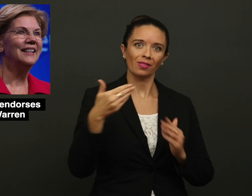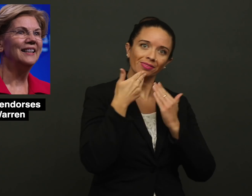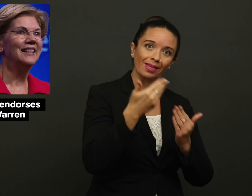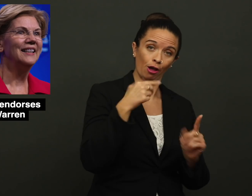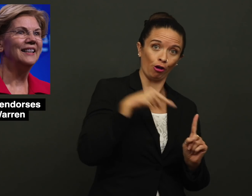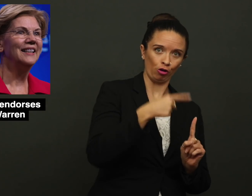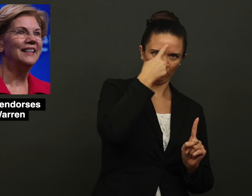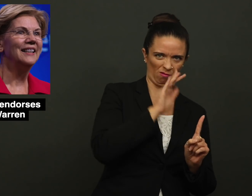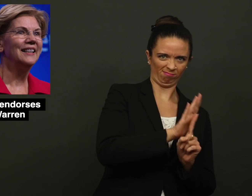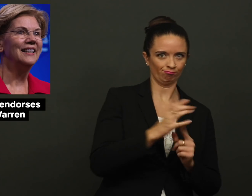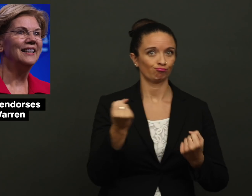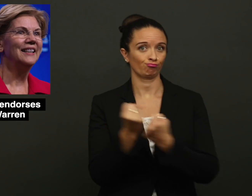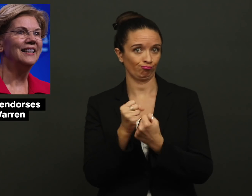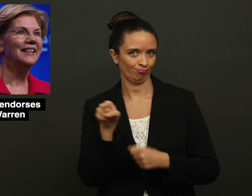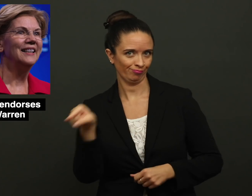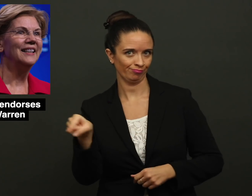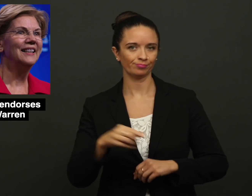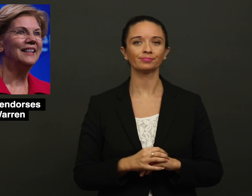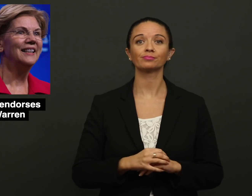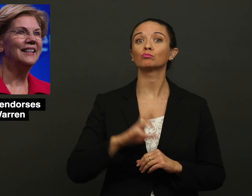to thank her for her endorsement.